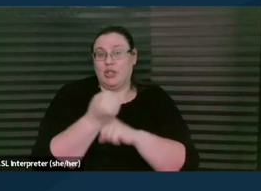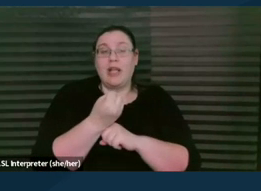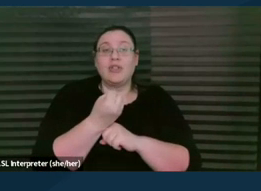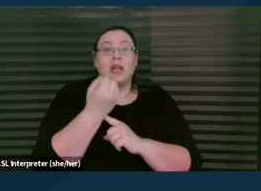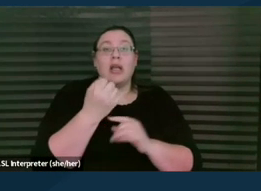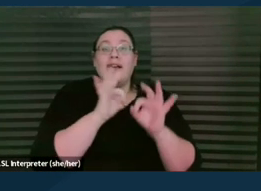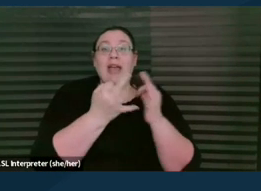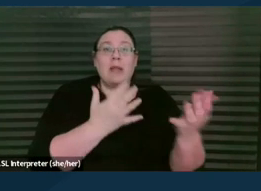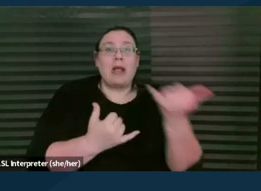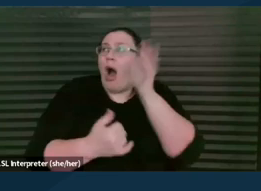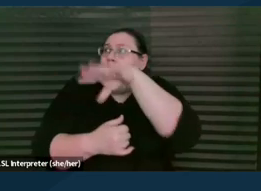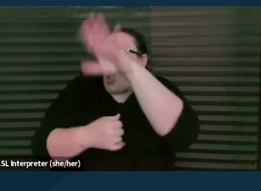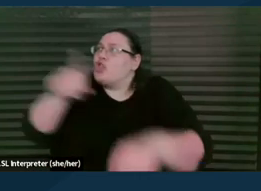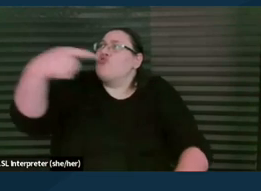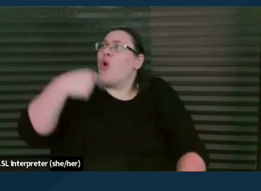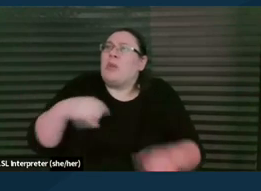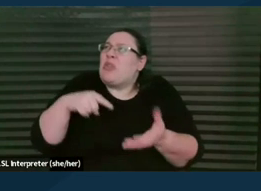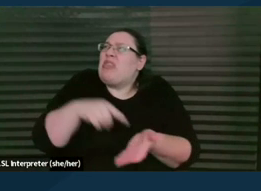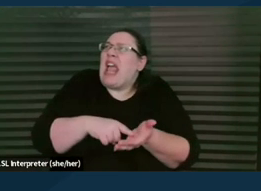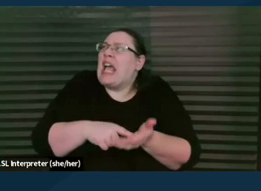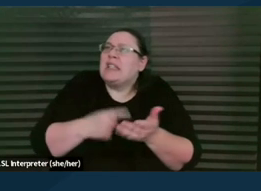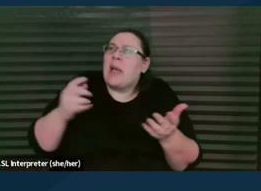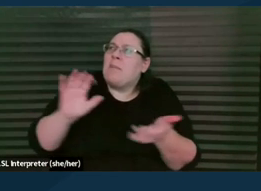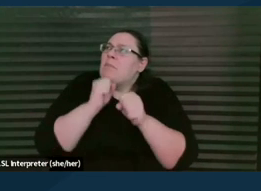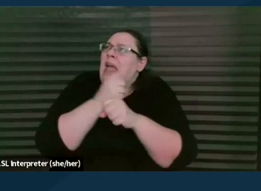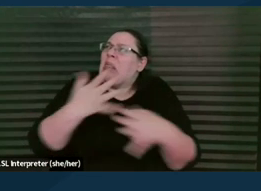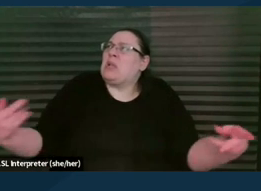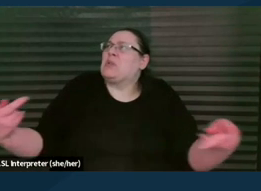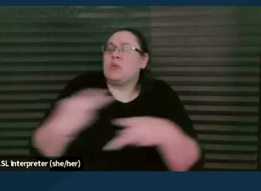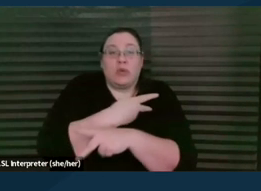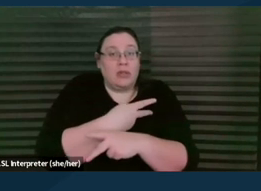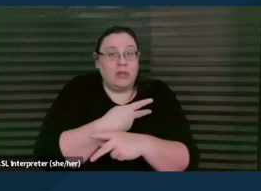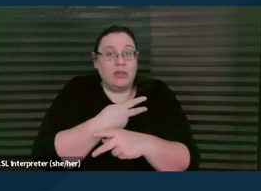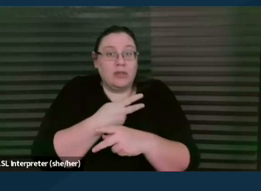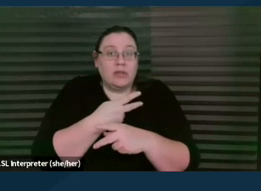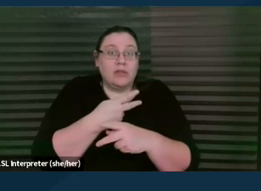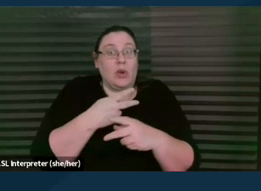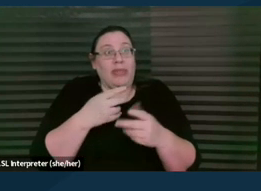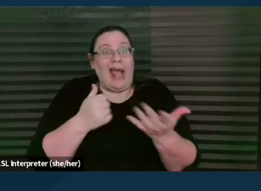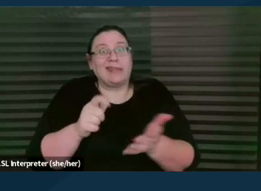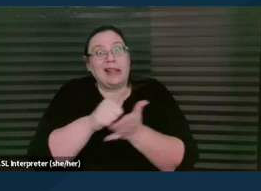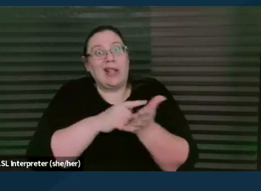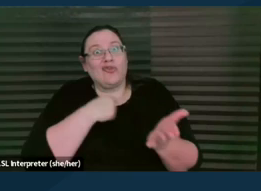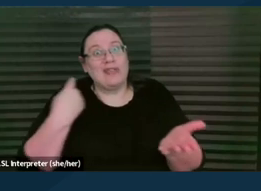"You told me I should do this and it really backfired." And not only is there legal exposure there, but you know, we've let our client down